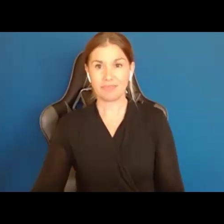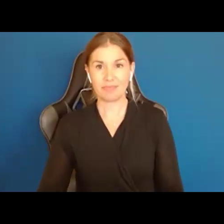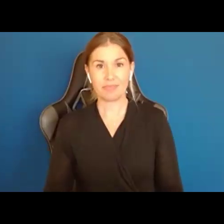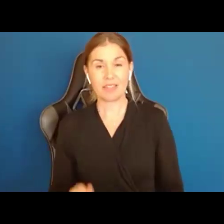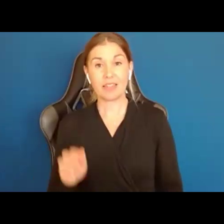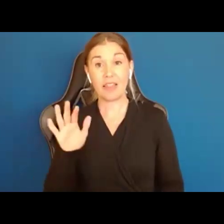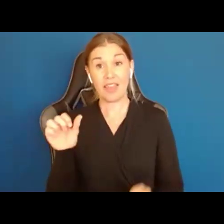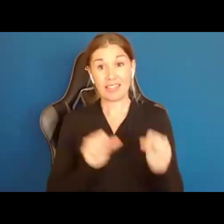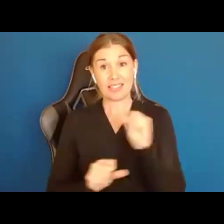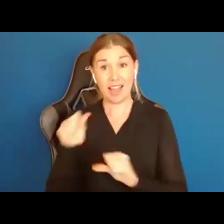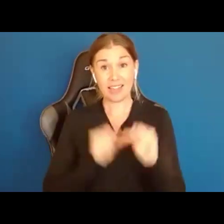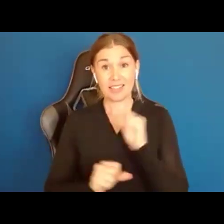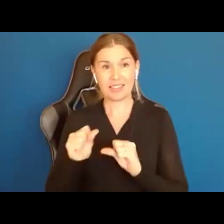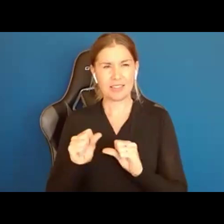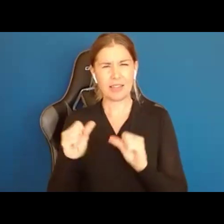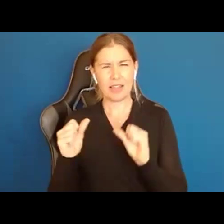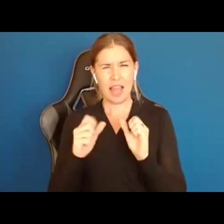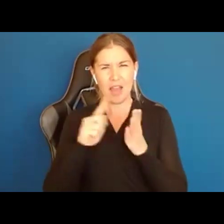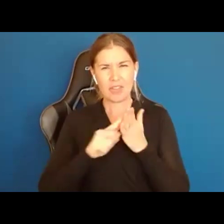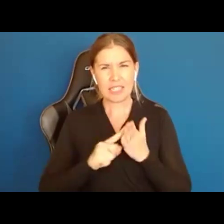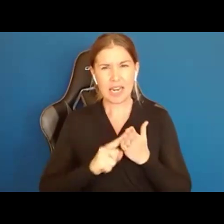There is a study up on your screen right now. Its part of a series of studies done by